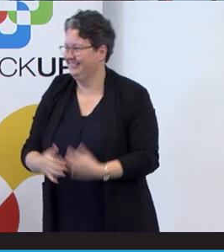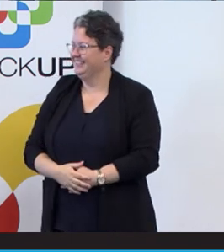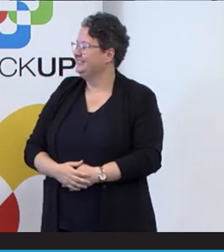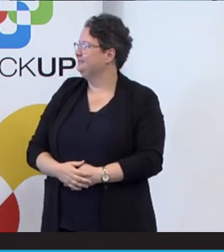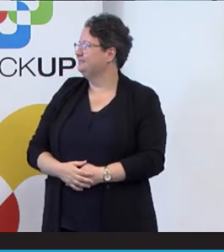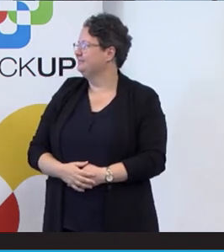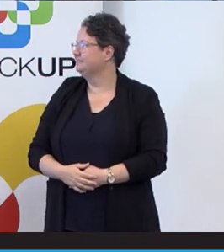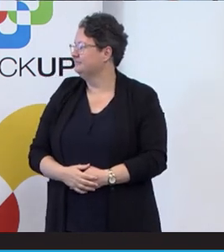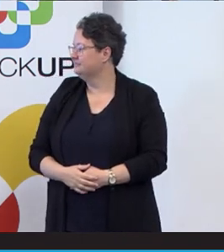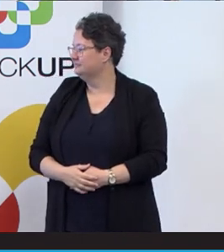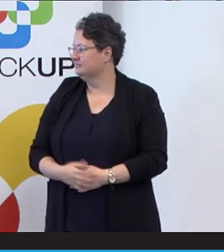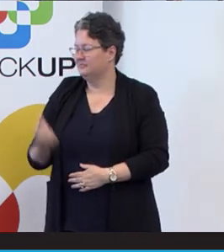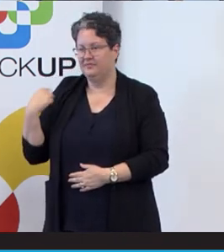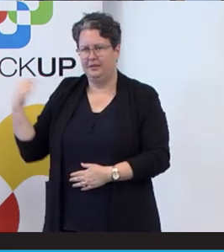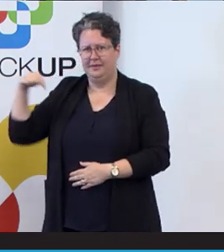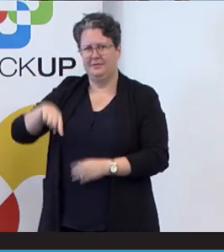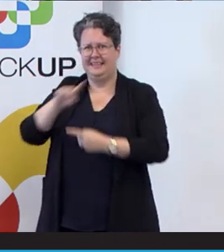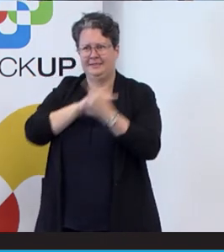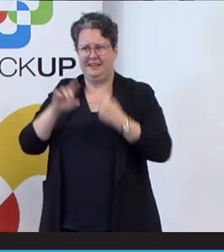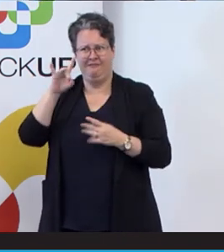I've been coming to these meetings for ten years, so we've probably had